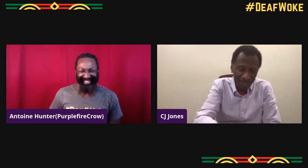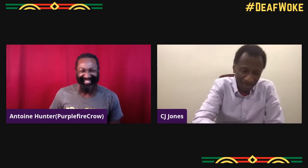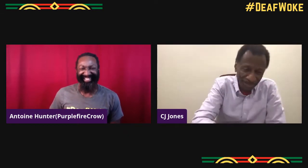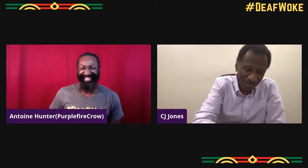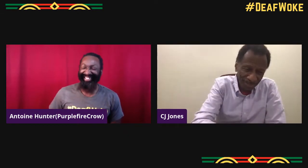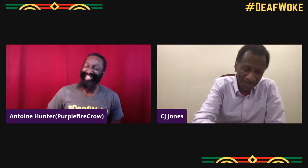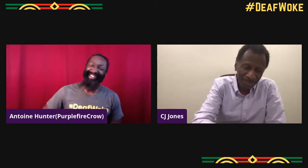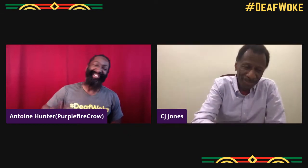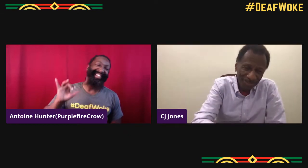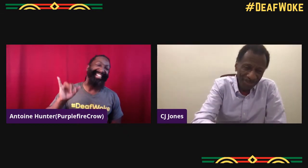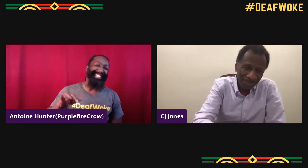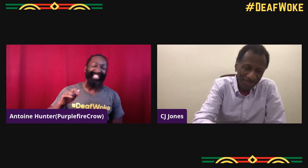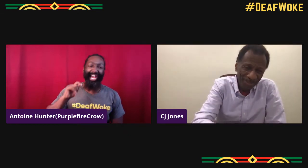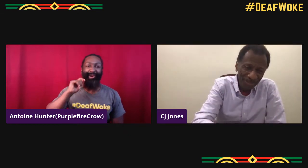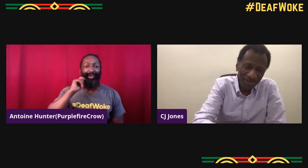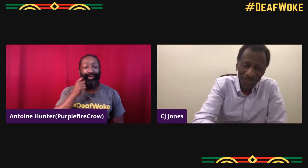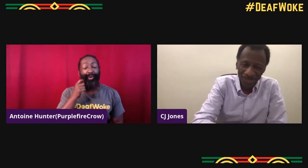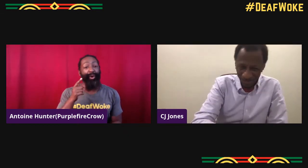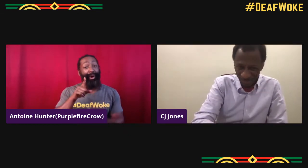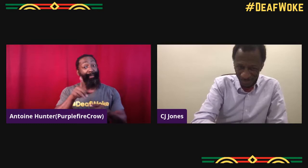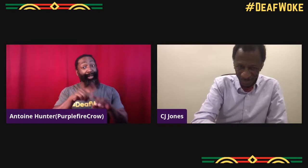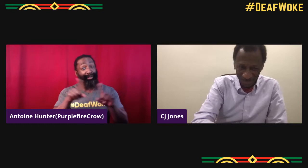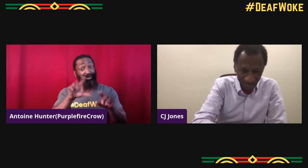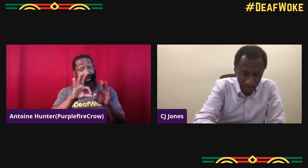Yeah. As in a lot of family chats.